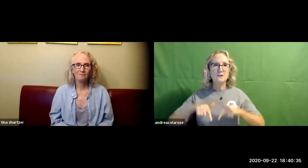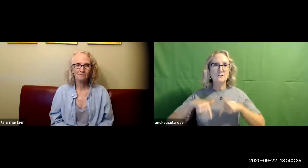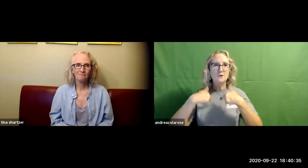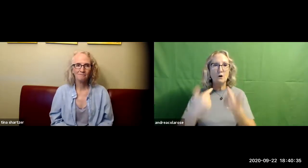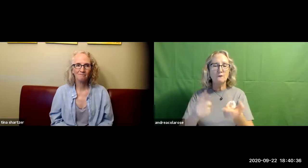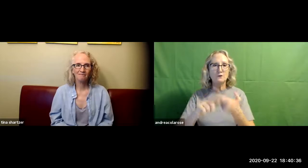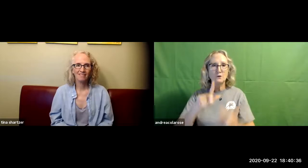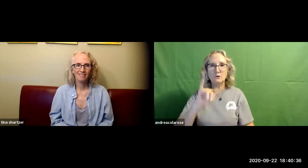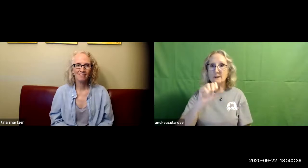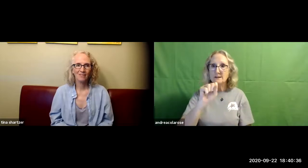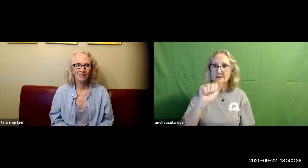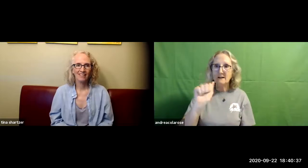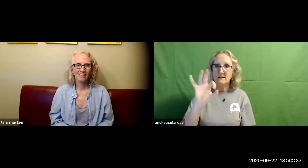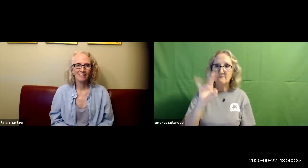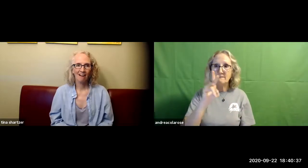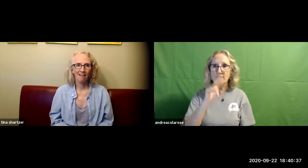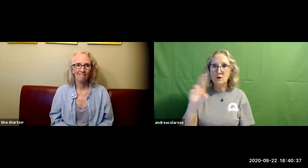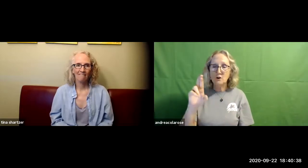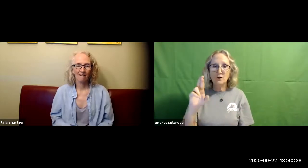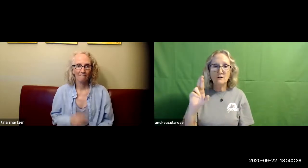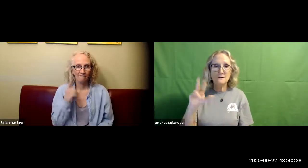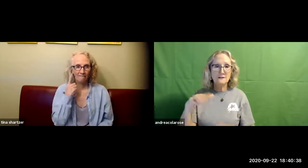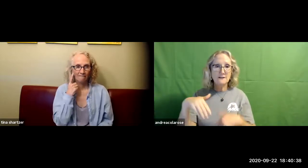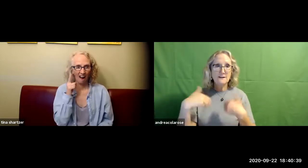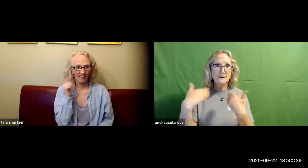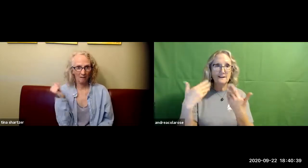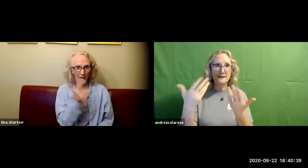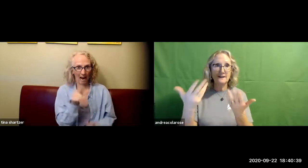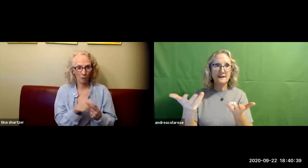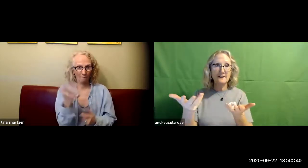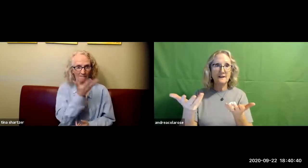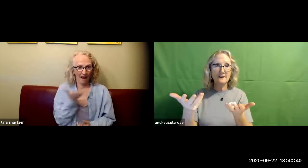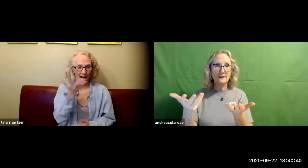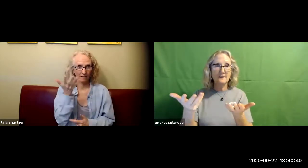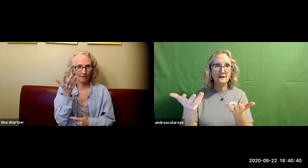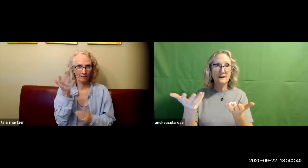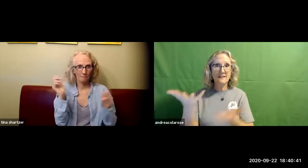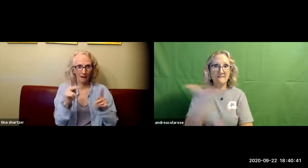and second grade now i guess we'll turn